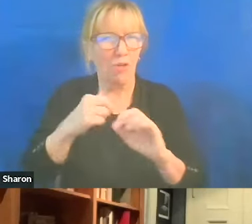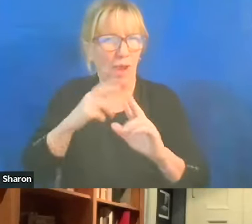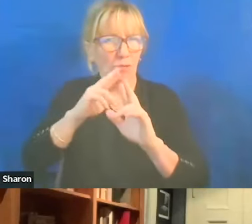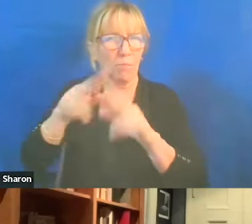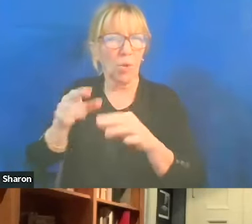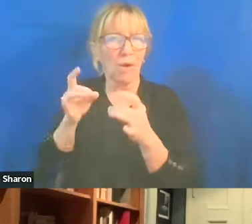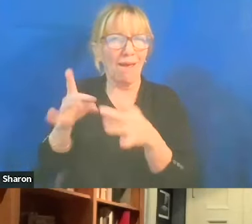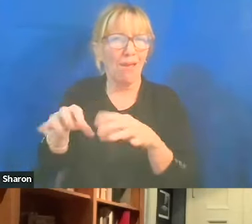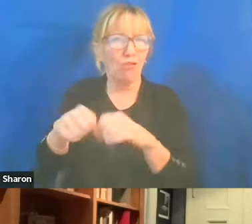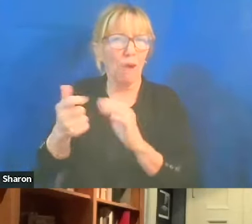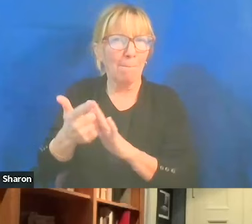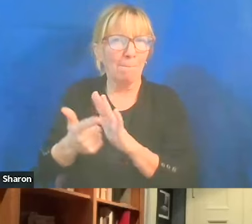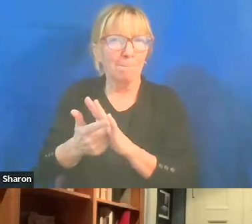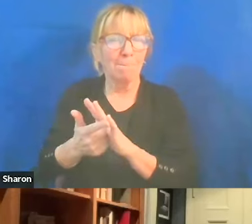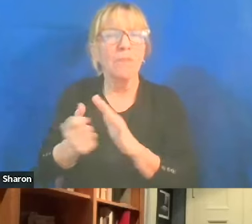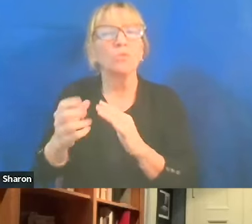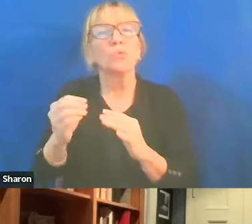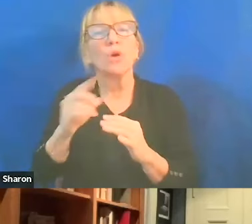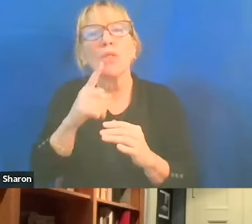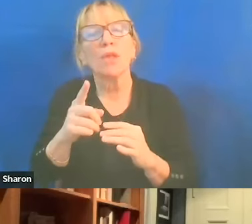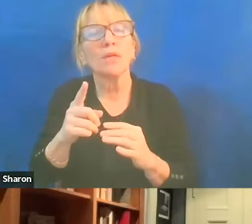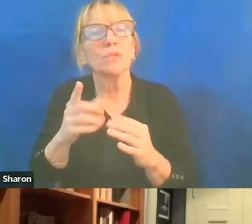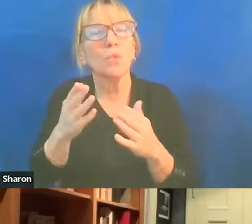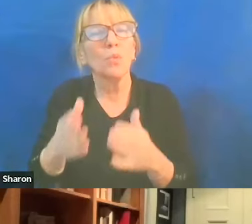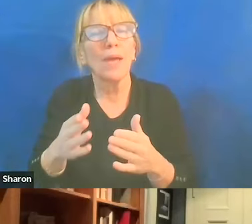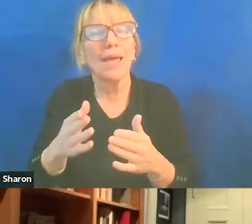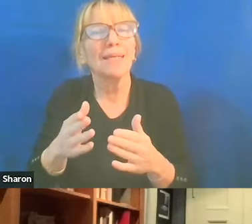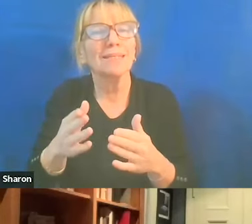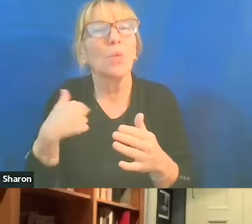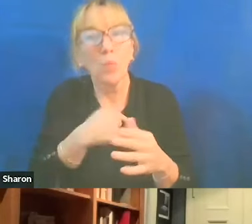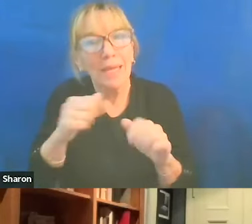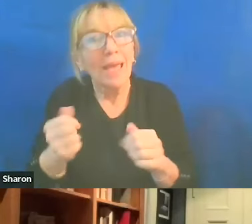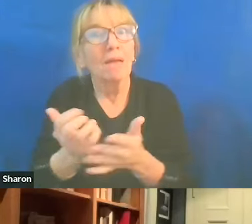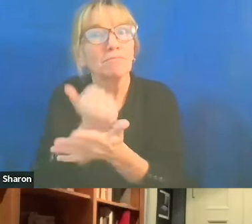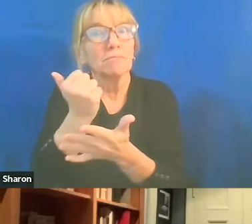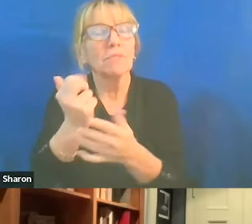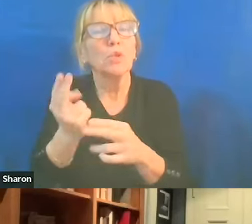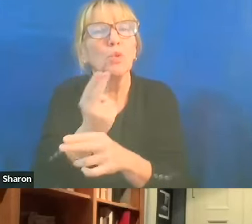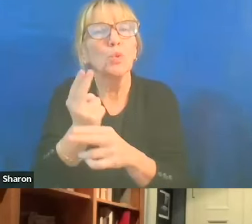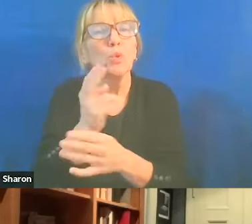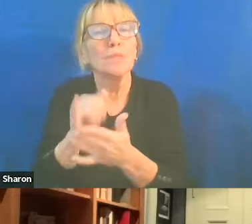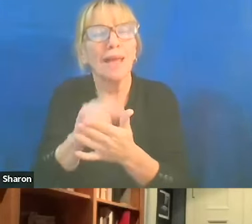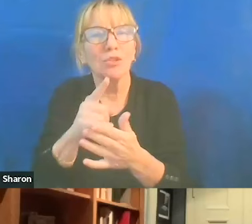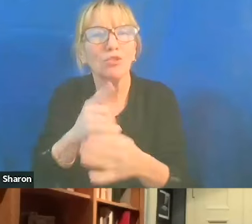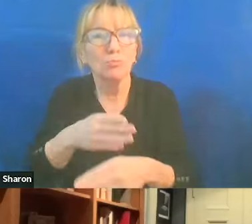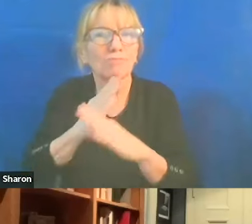So there are ways of building up our capacity to fight hate a lot better using social media. It's a double-edged sword.